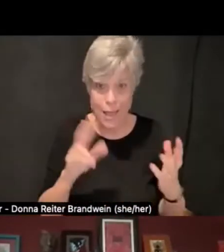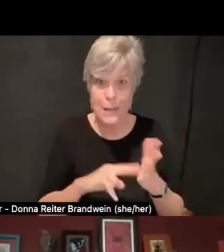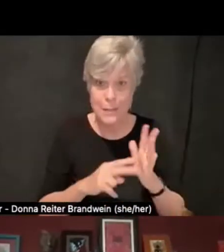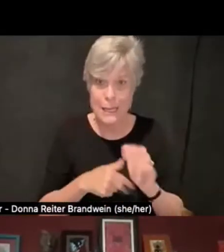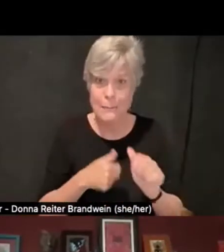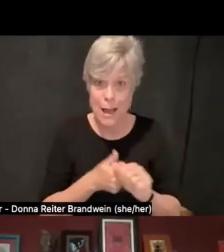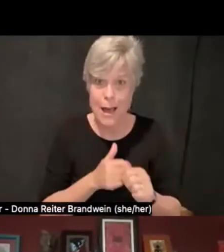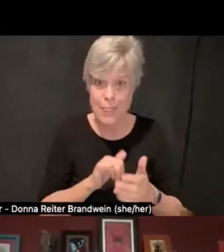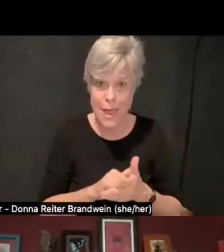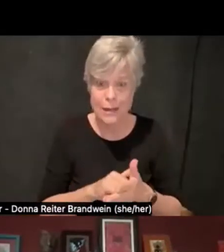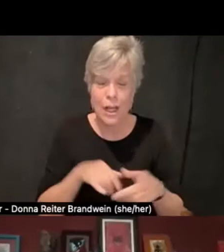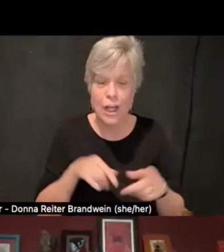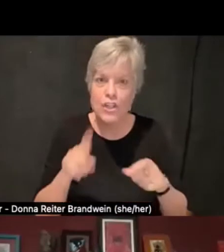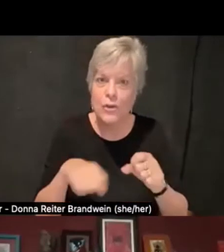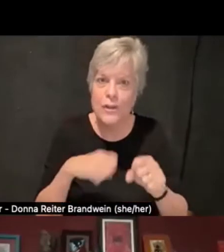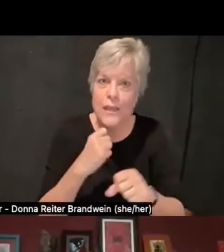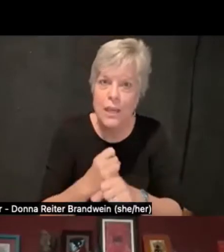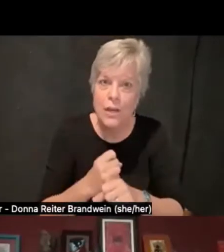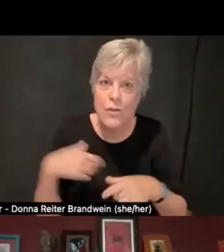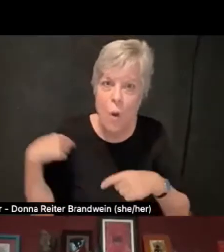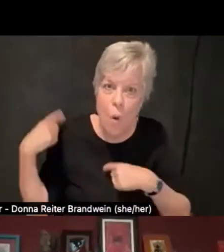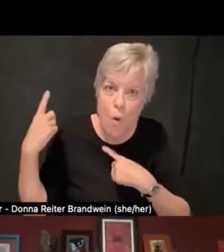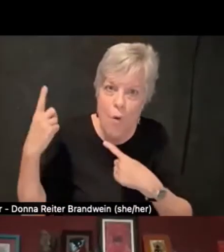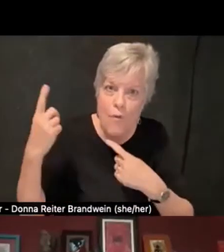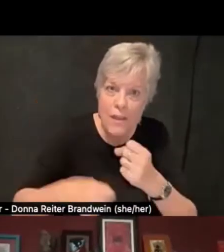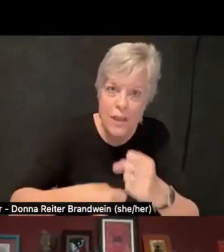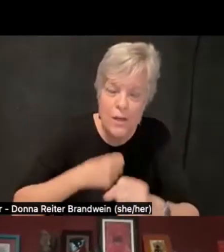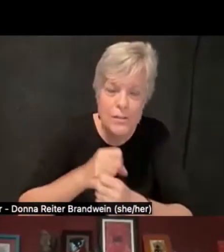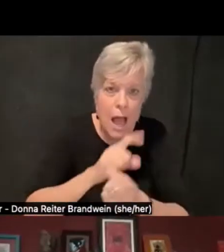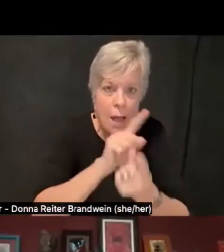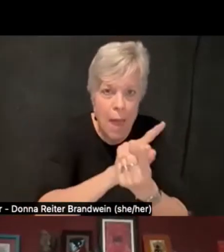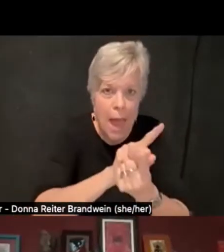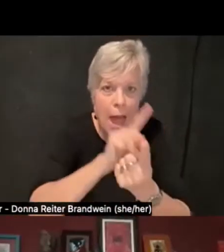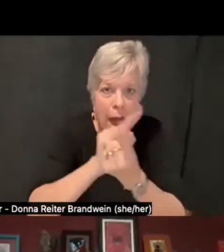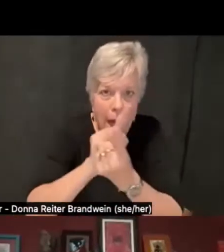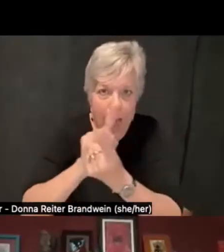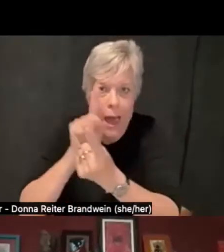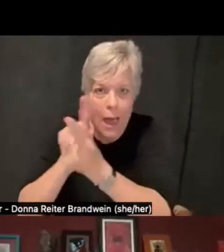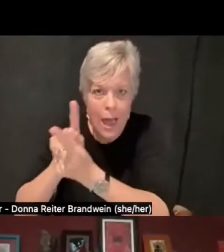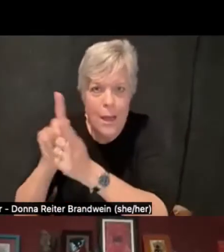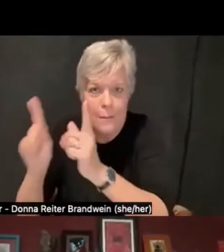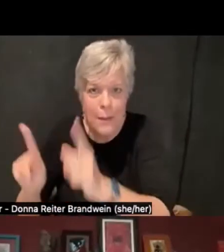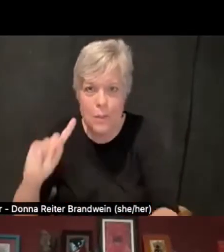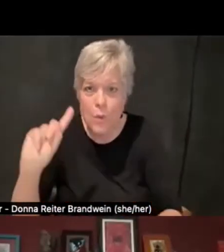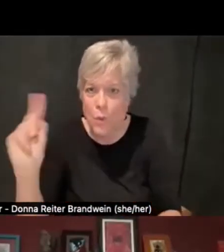I got to meet people who came in a way to communicate with me